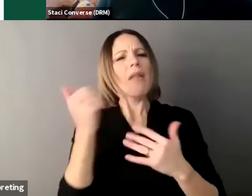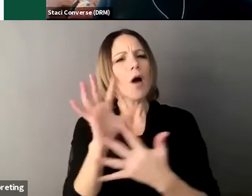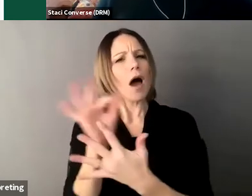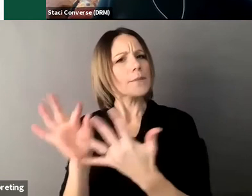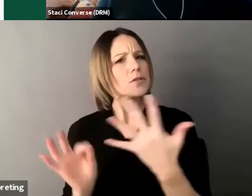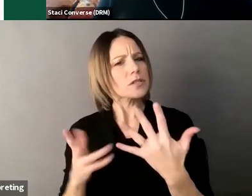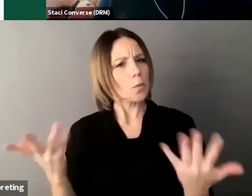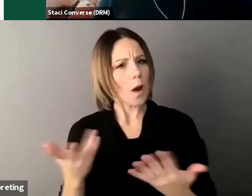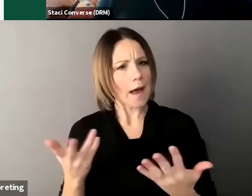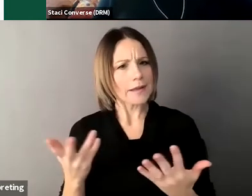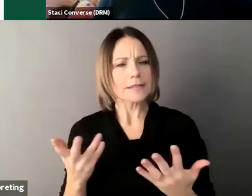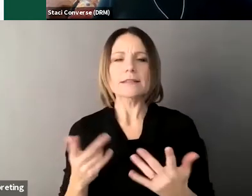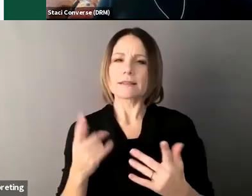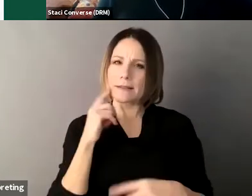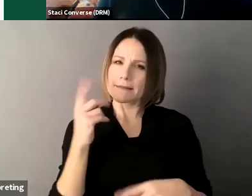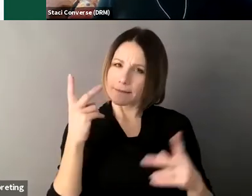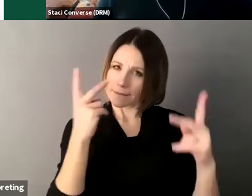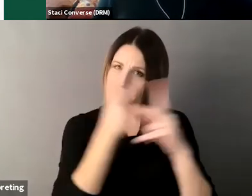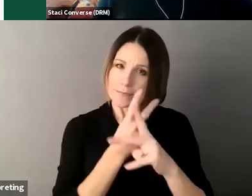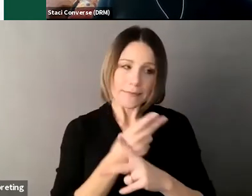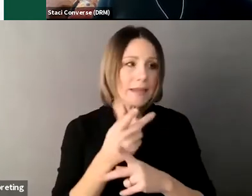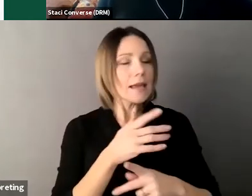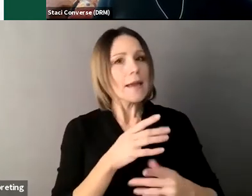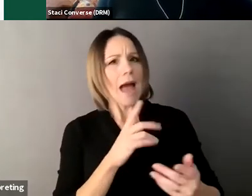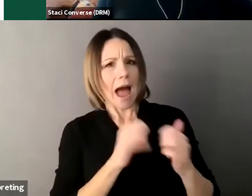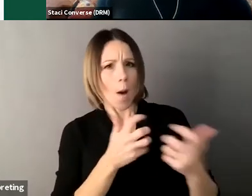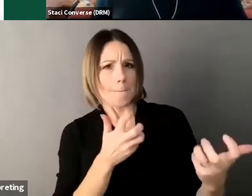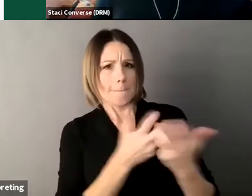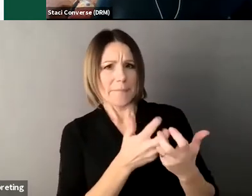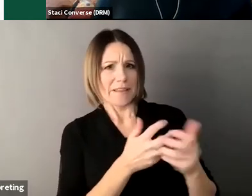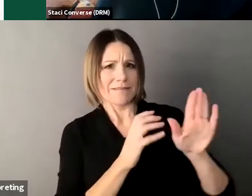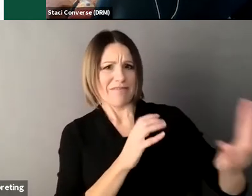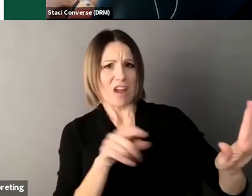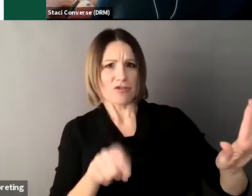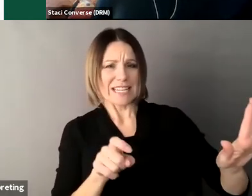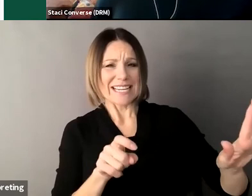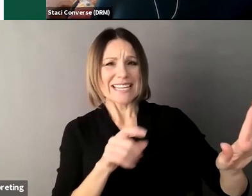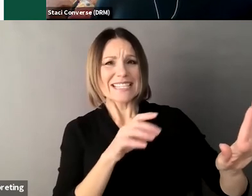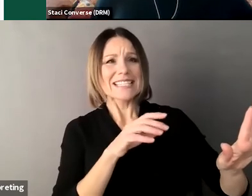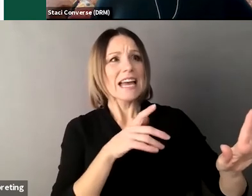individual needs that restricts fewer rights than would the appointment of a guardian or conservator